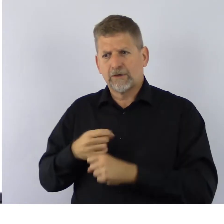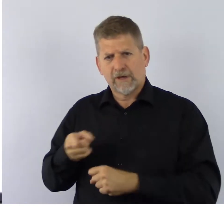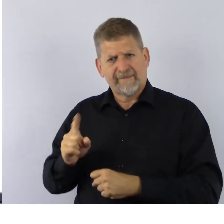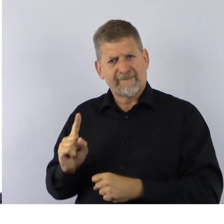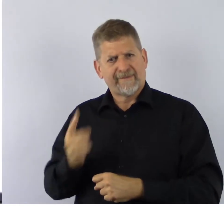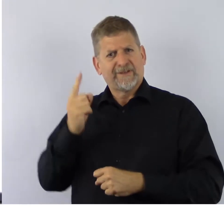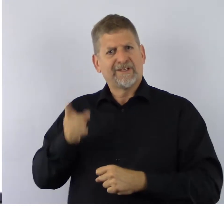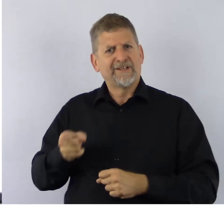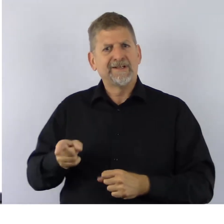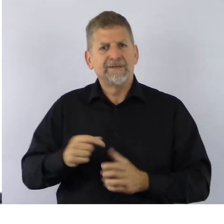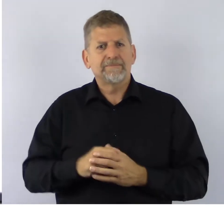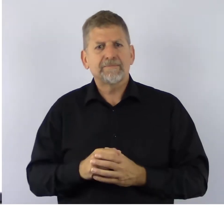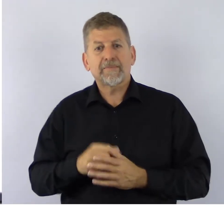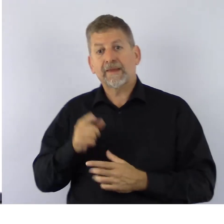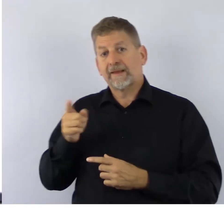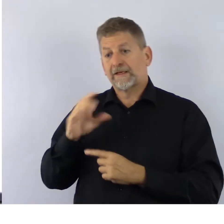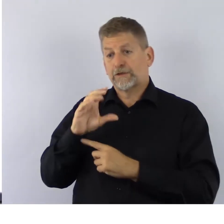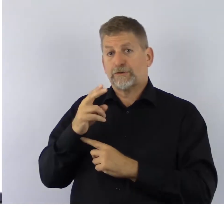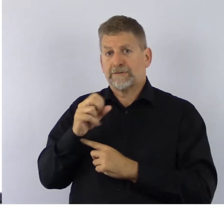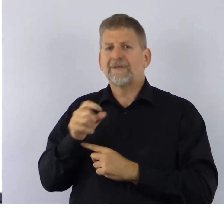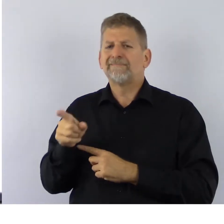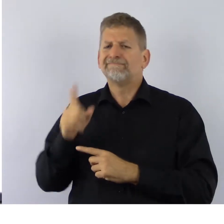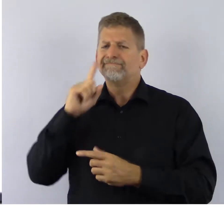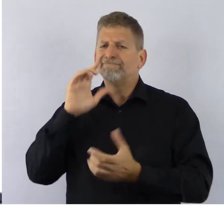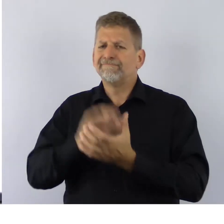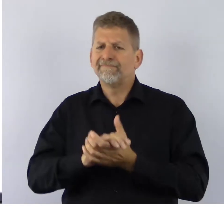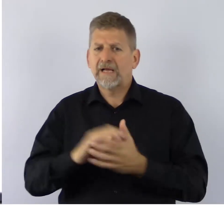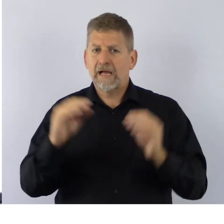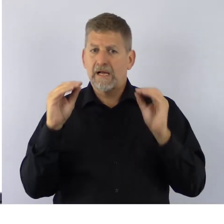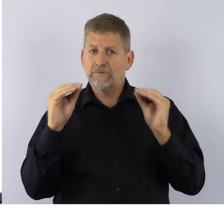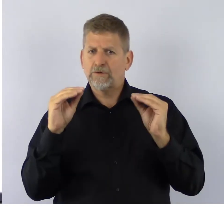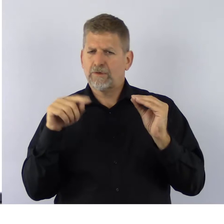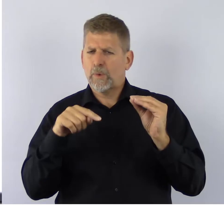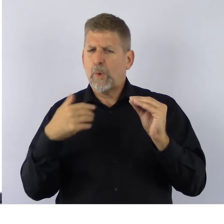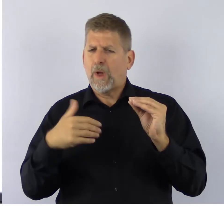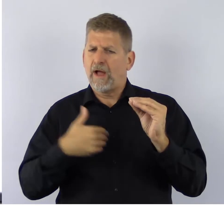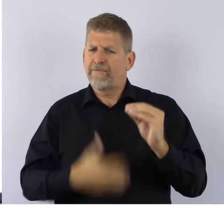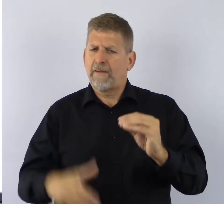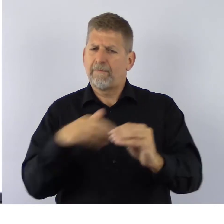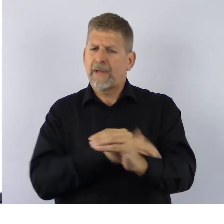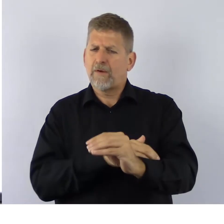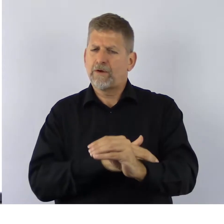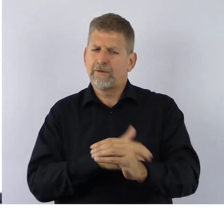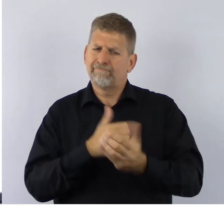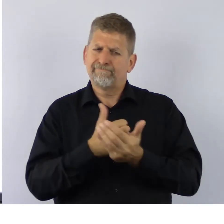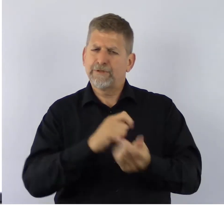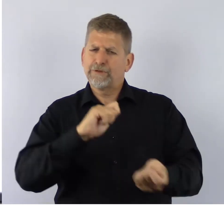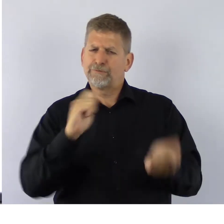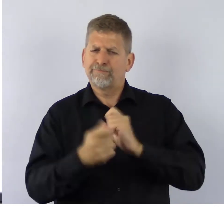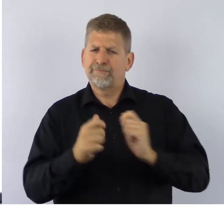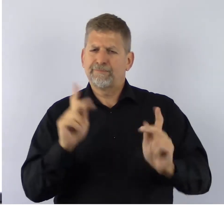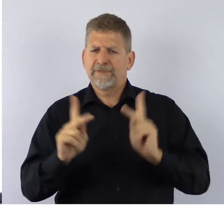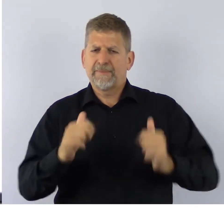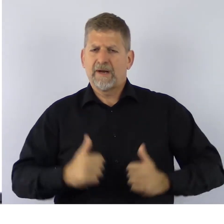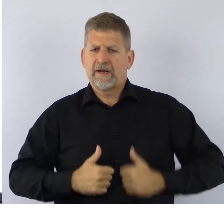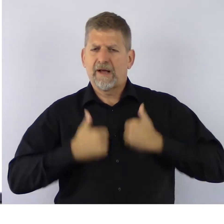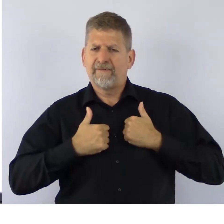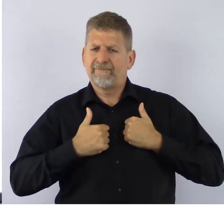At CHS, we believe education has the power to transform lives